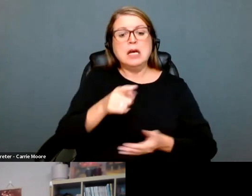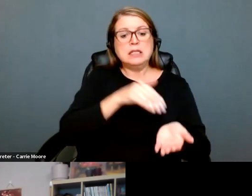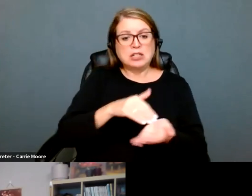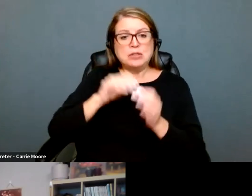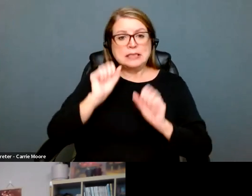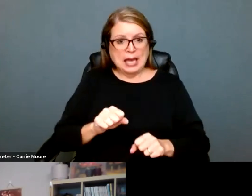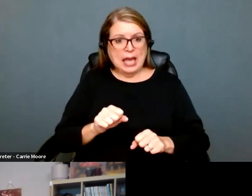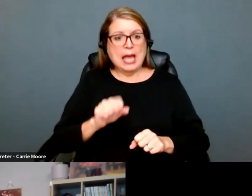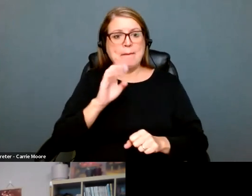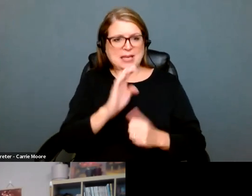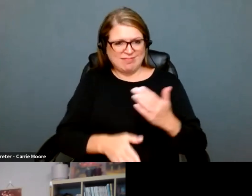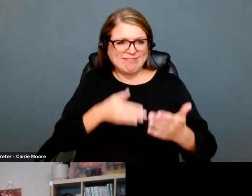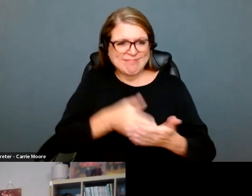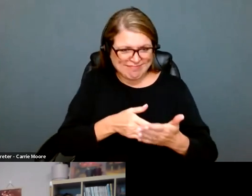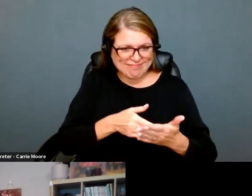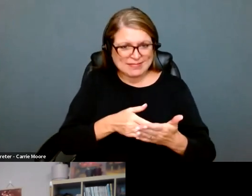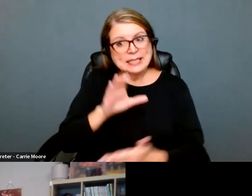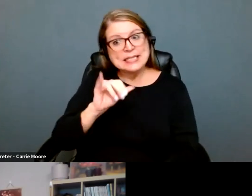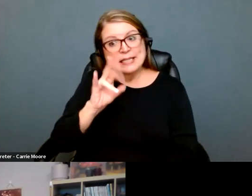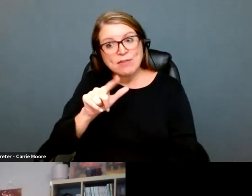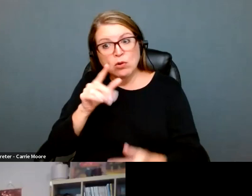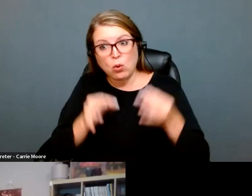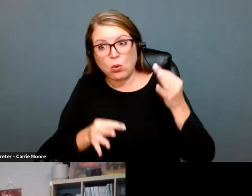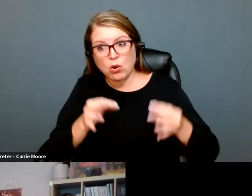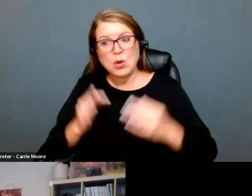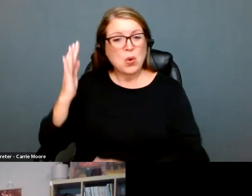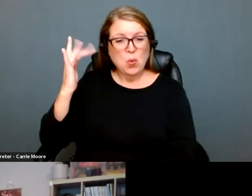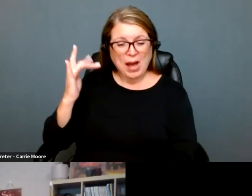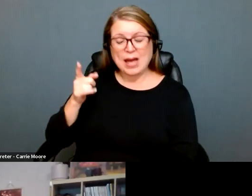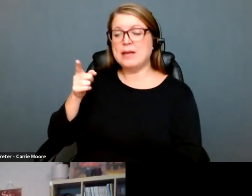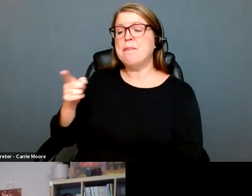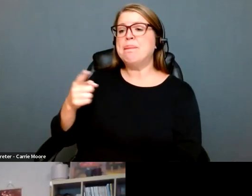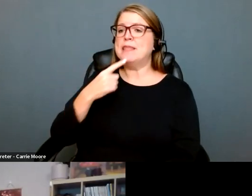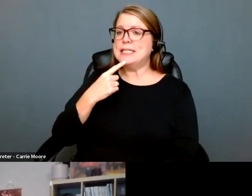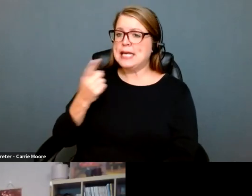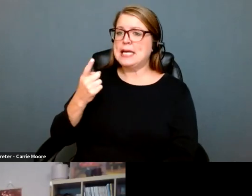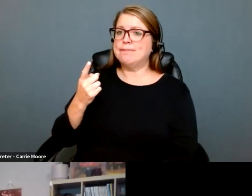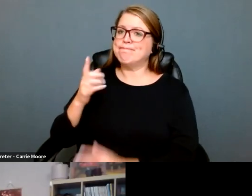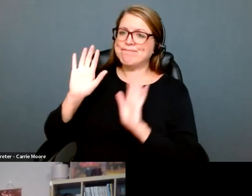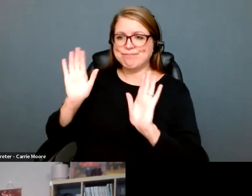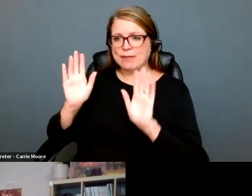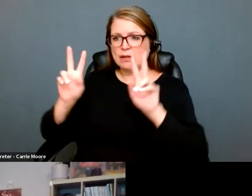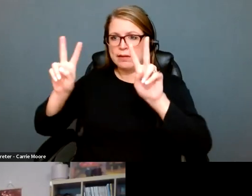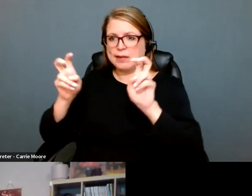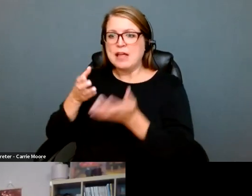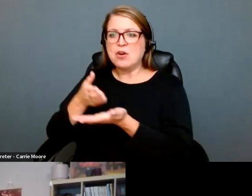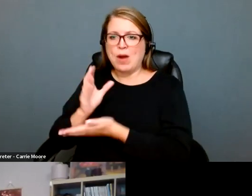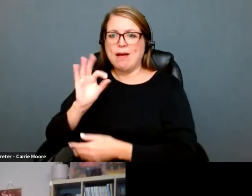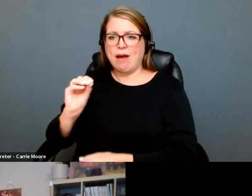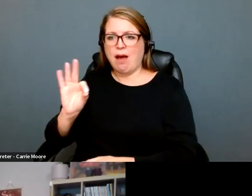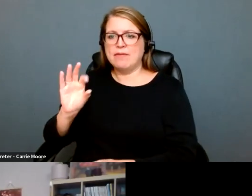thousands of dollars if they provide abortion related care for a person. So the